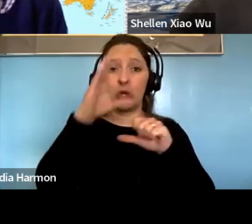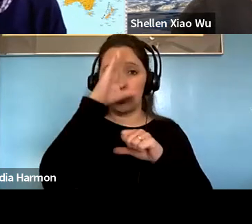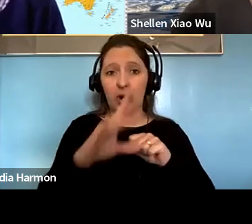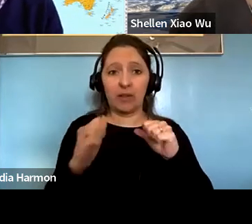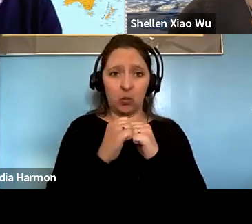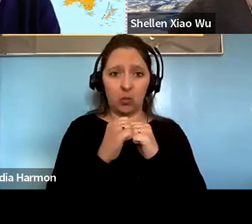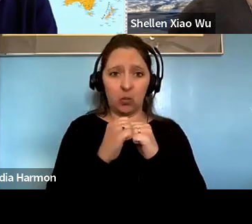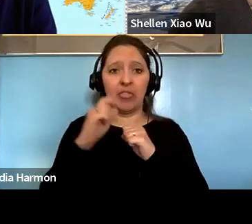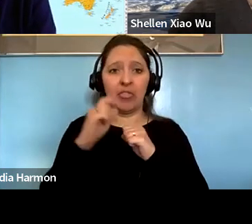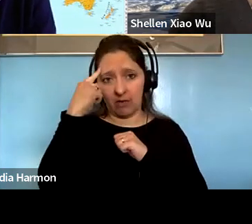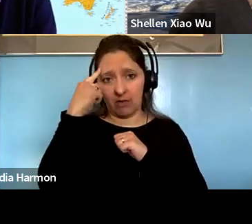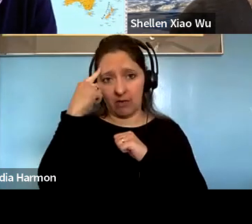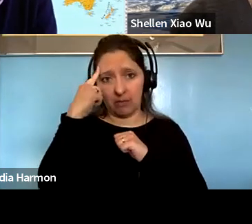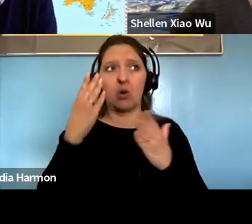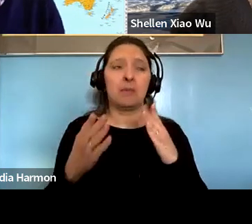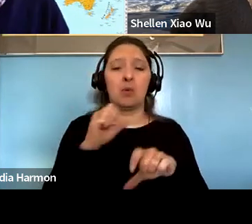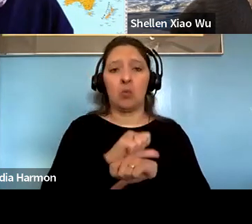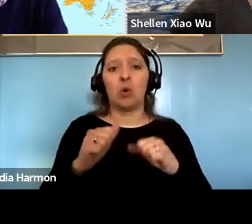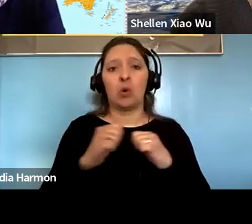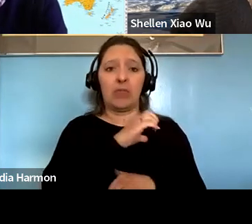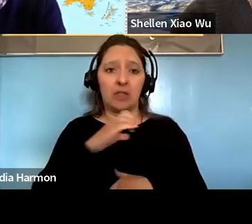Timothy Gill: The congress they might like the please the military.